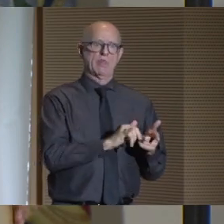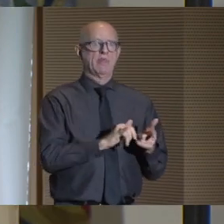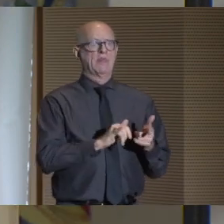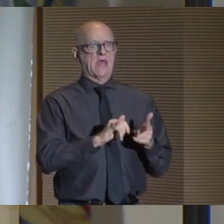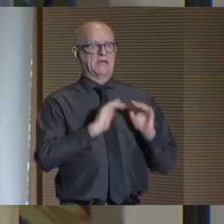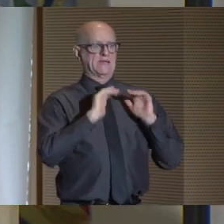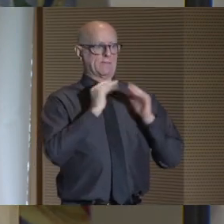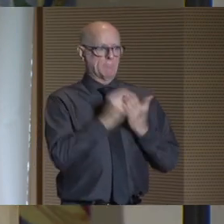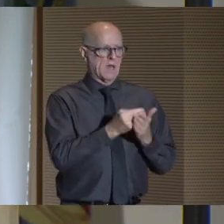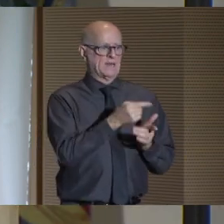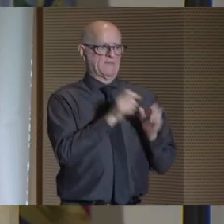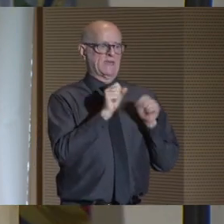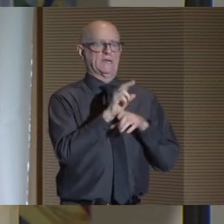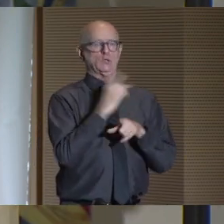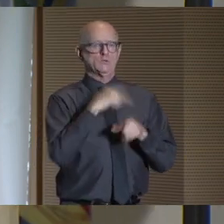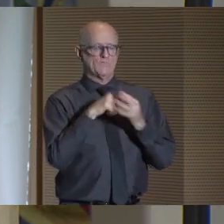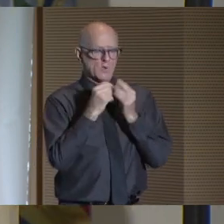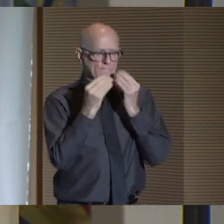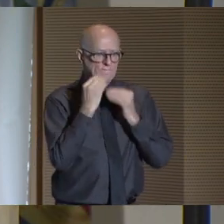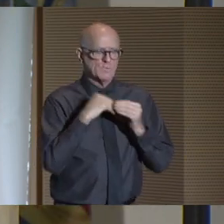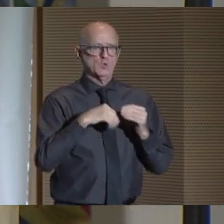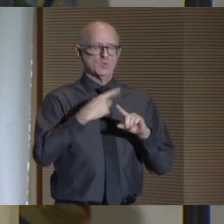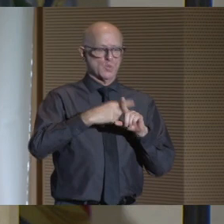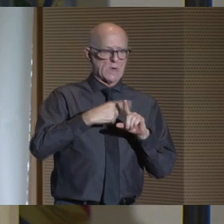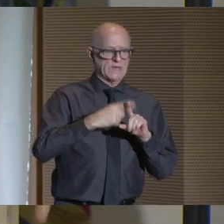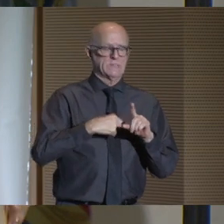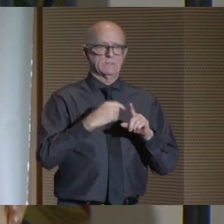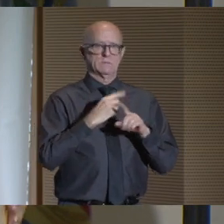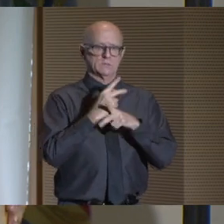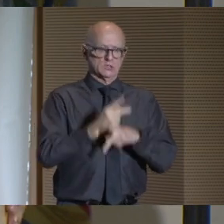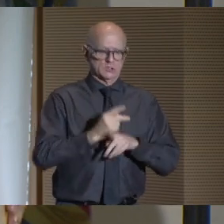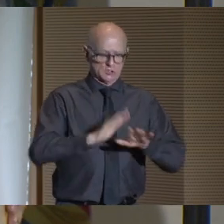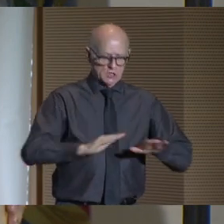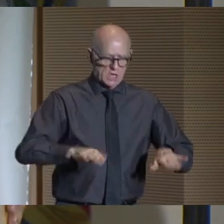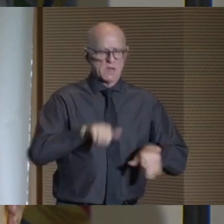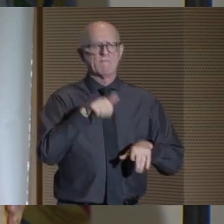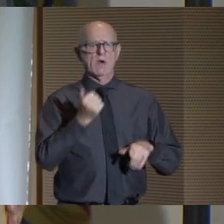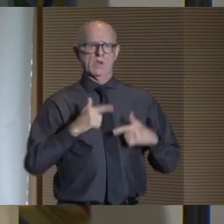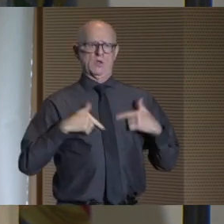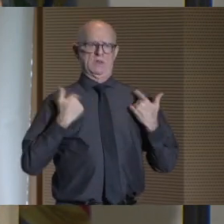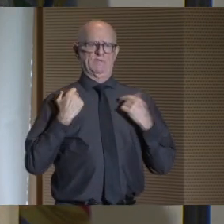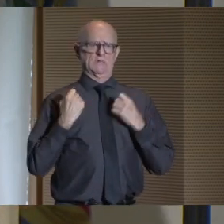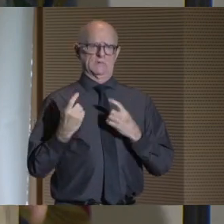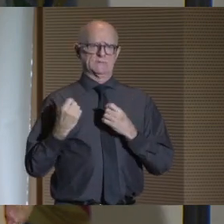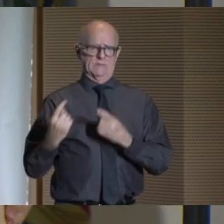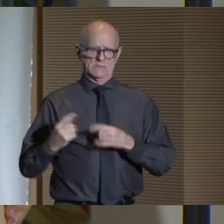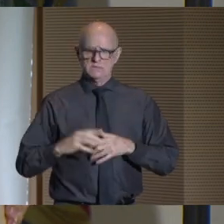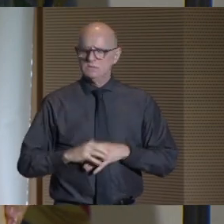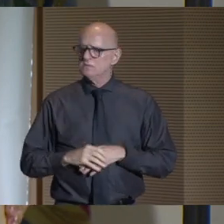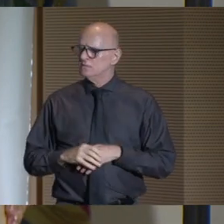And that is money our students can use for food, housing, child care, and other living expenses.